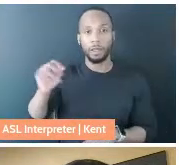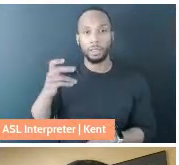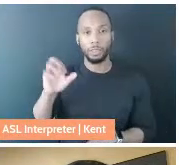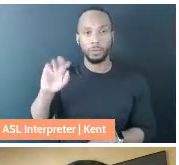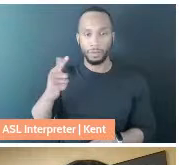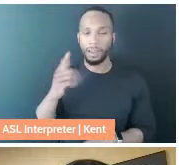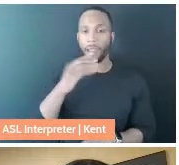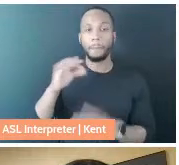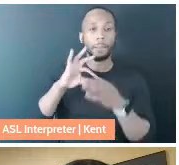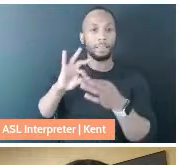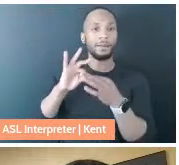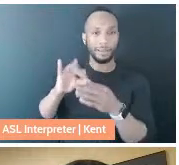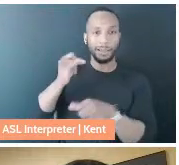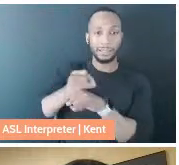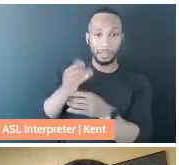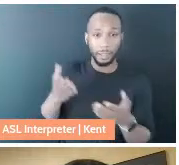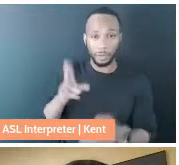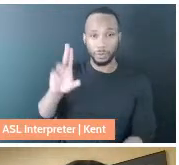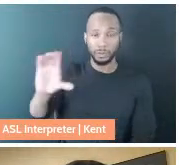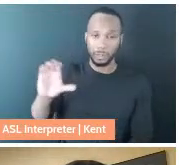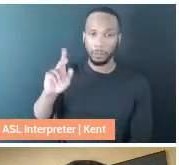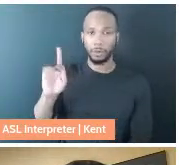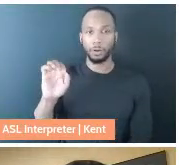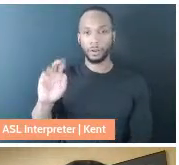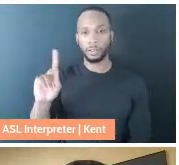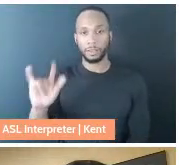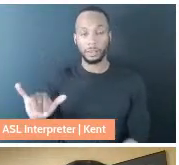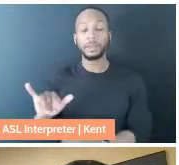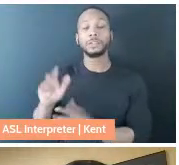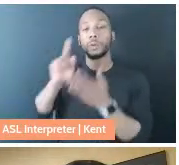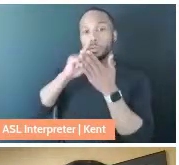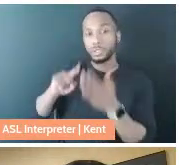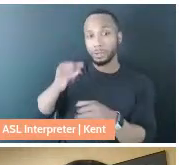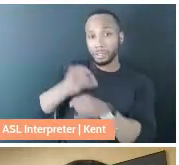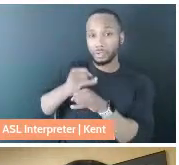here at UC Berkeley, which is a research Institute that brings together scholars, community,